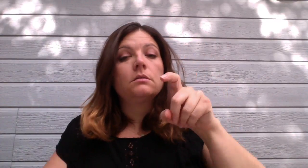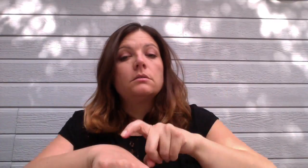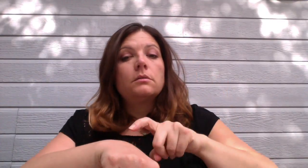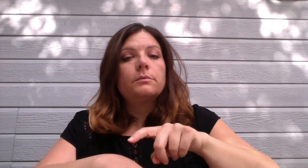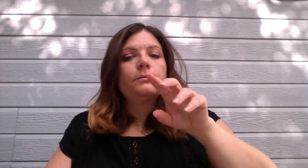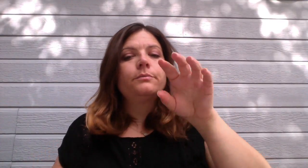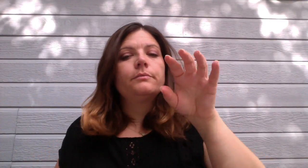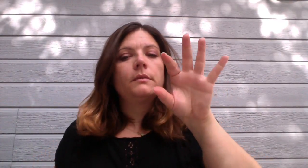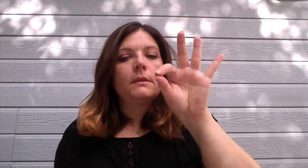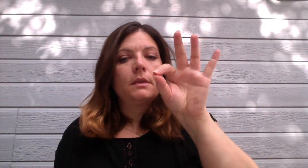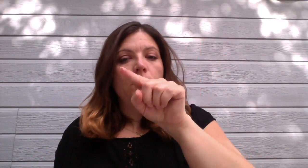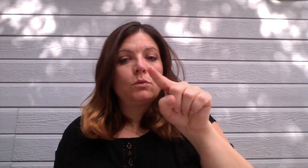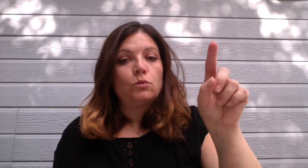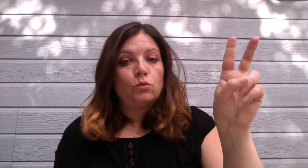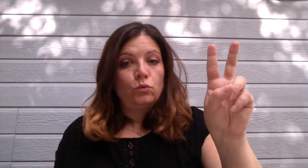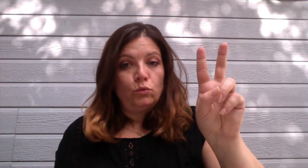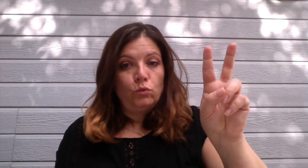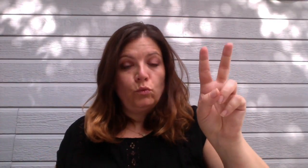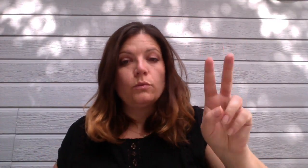at 9 am to 2 pm.